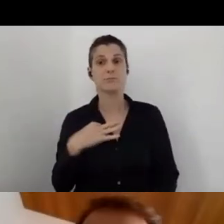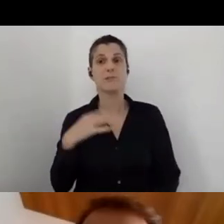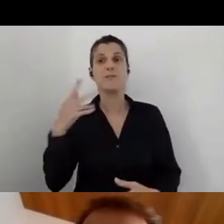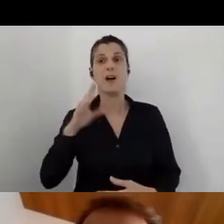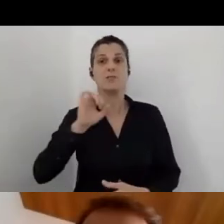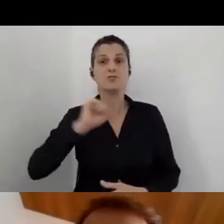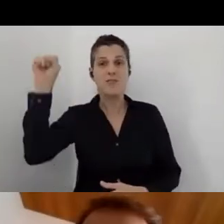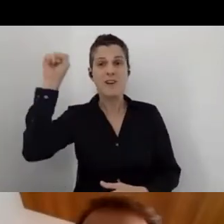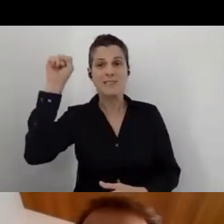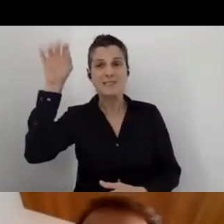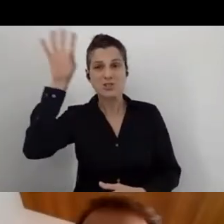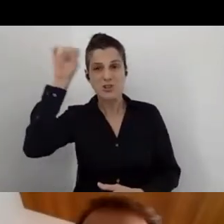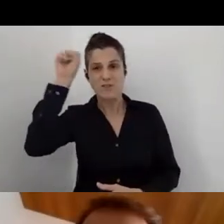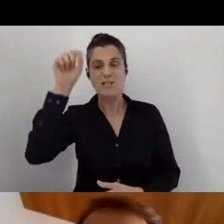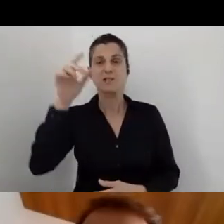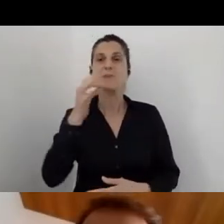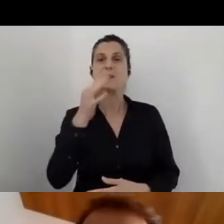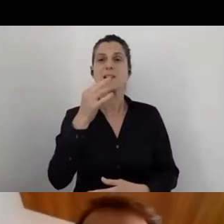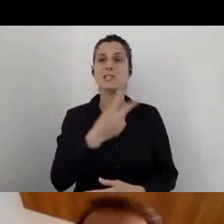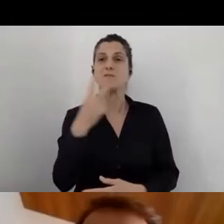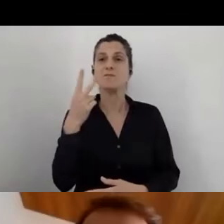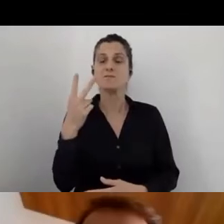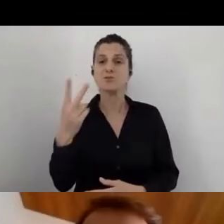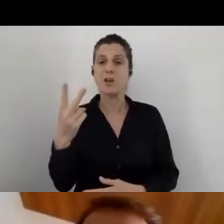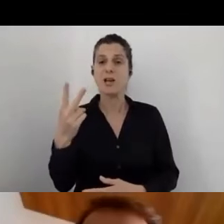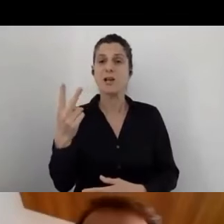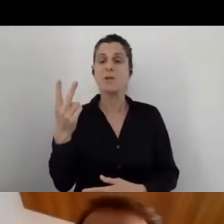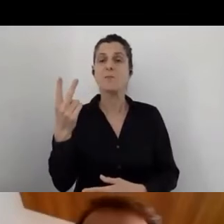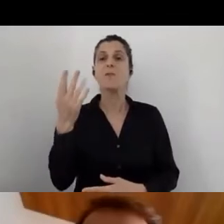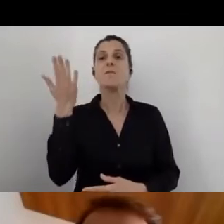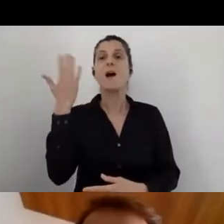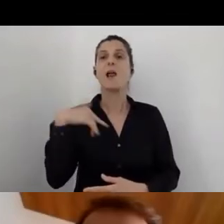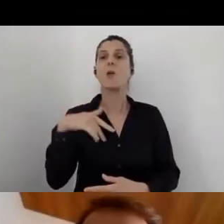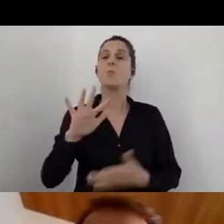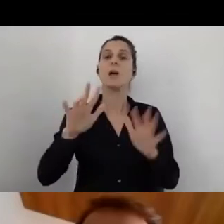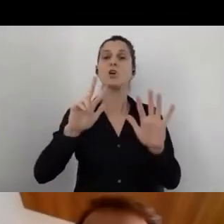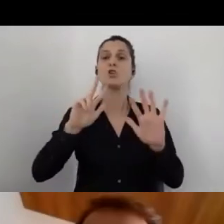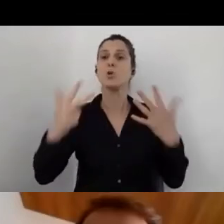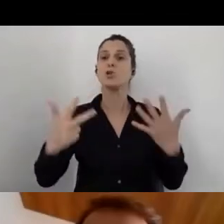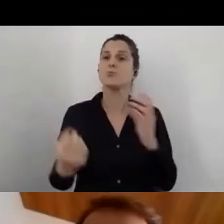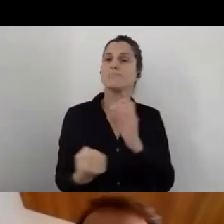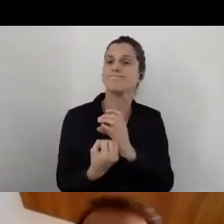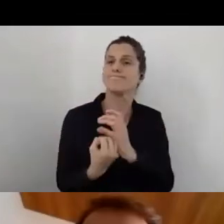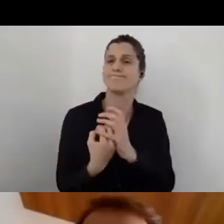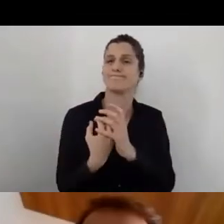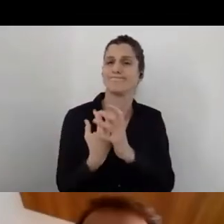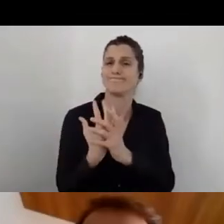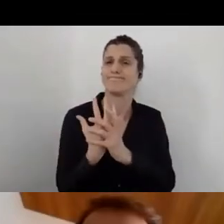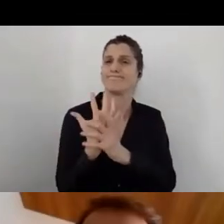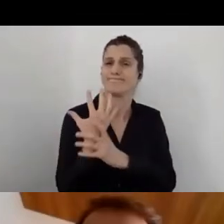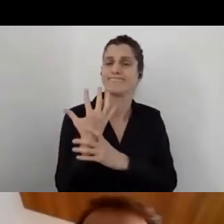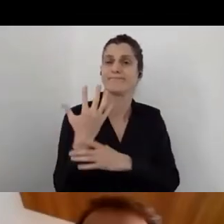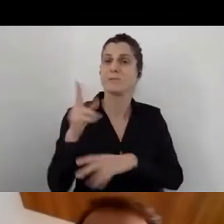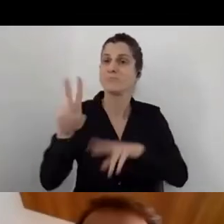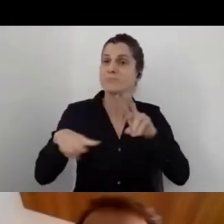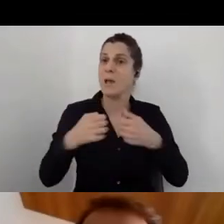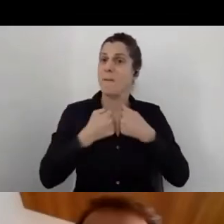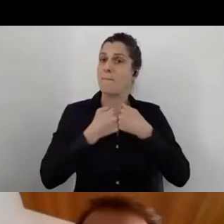and we had almost two years of rehabilitation. That was challenging for us.